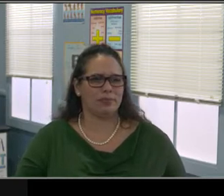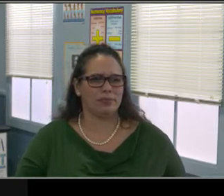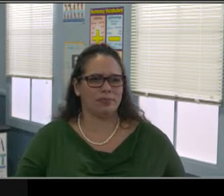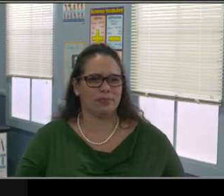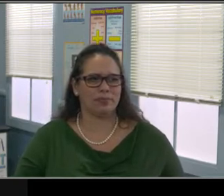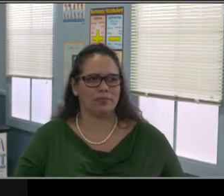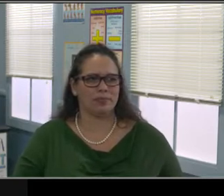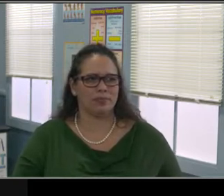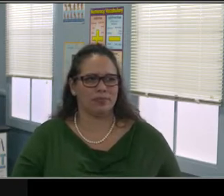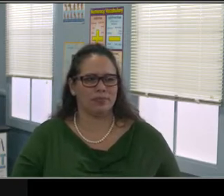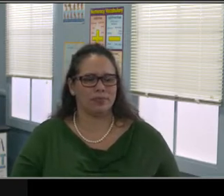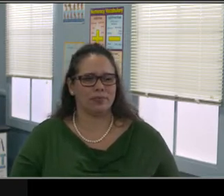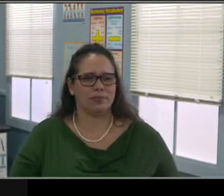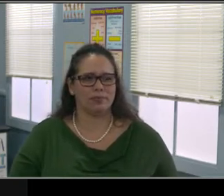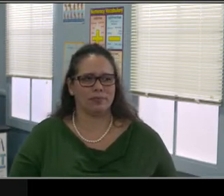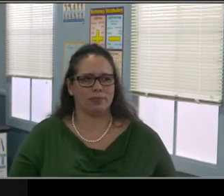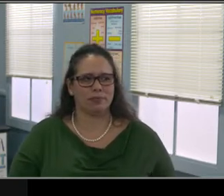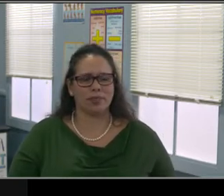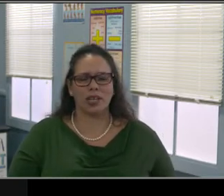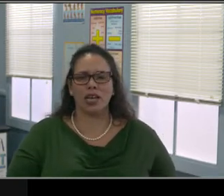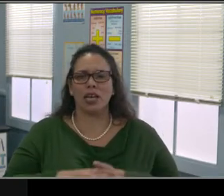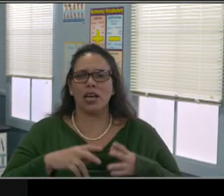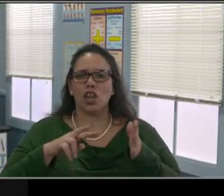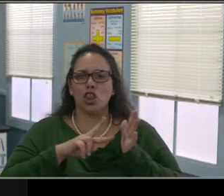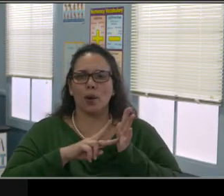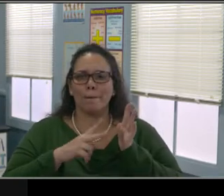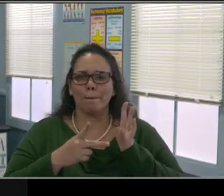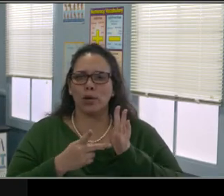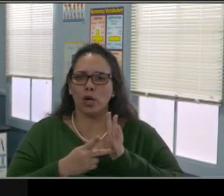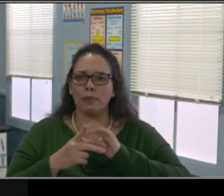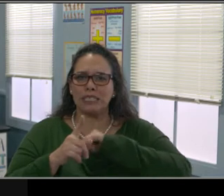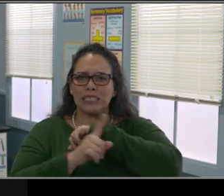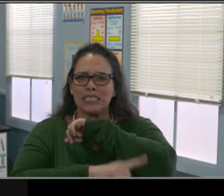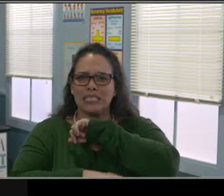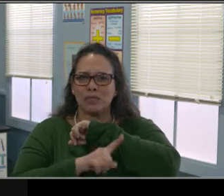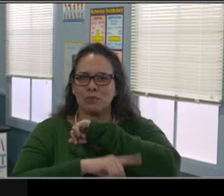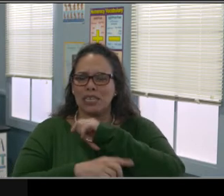See the difference. When I set a limit I offer a choice.